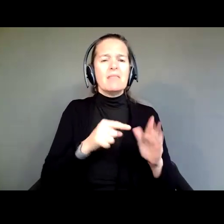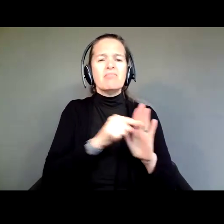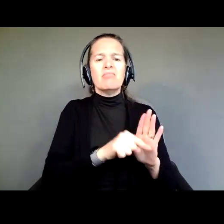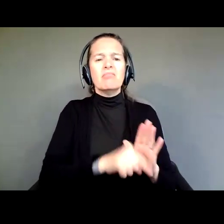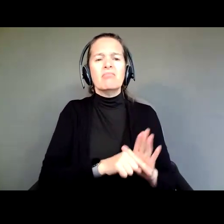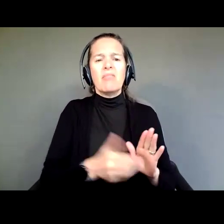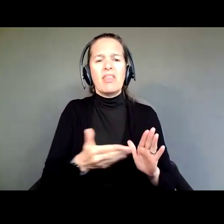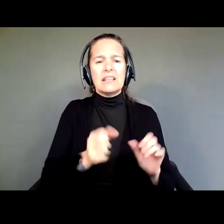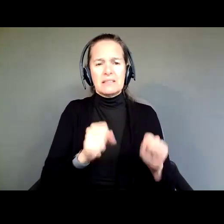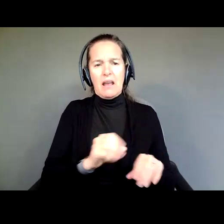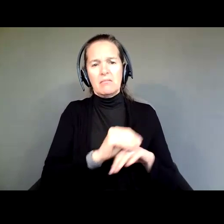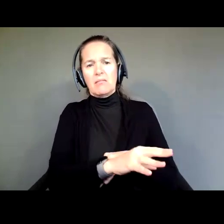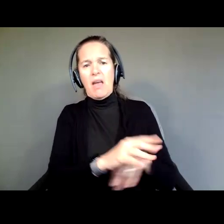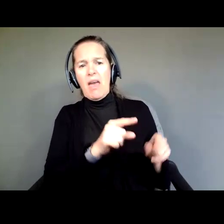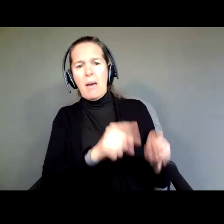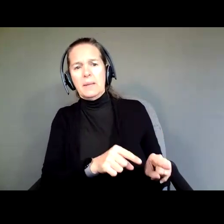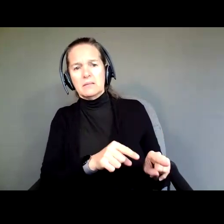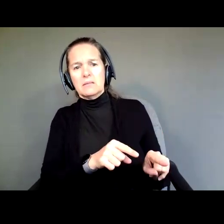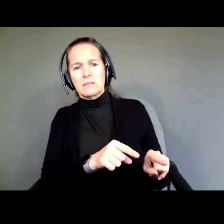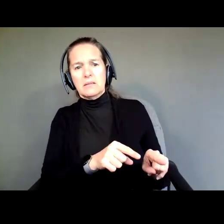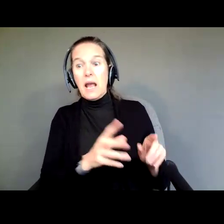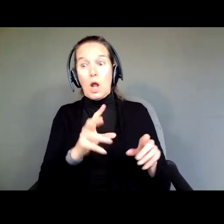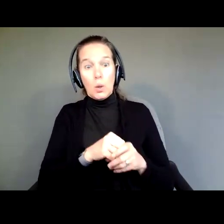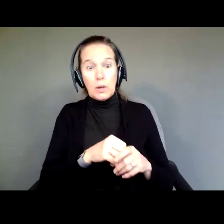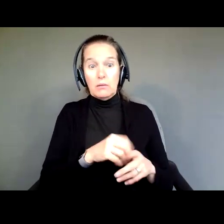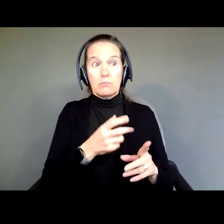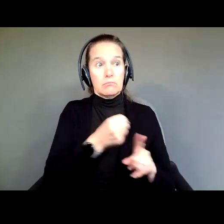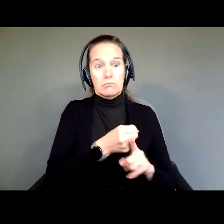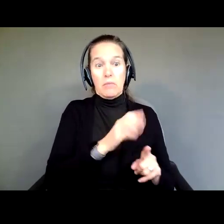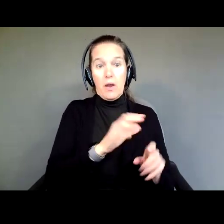including real impacts on their ability to work and make money.